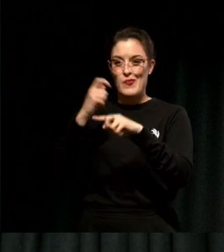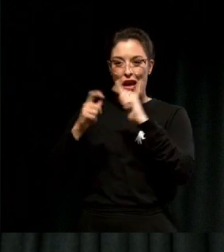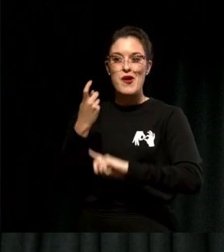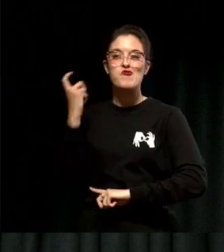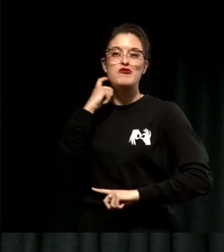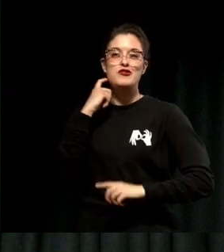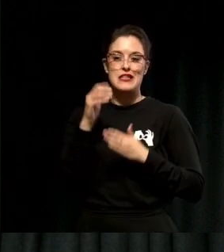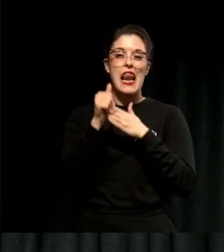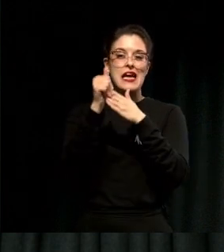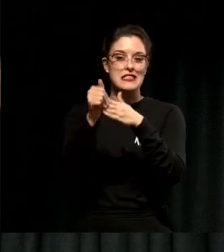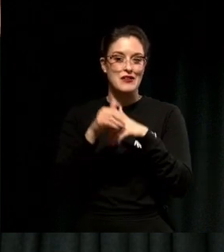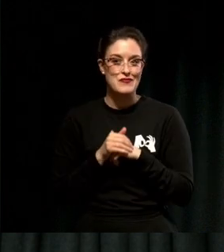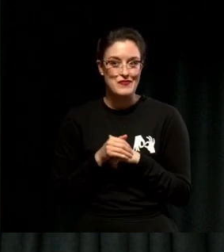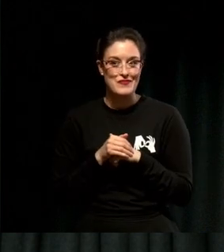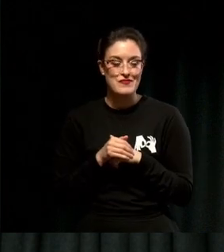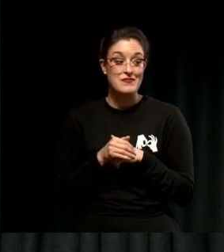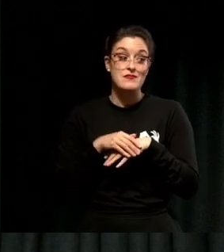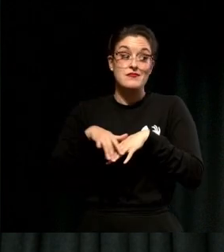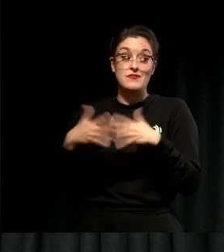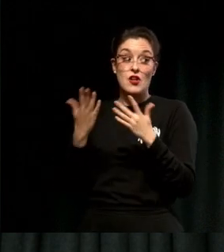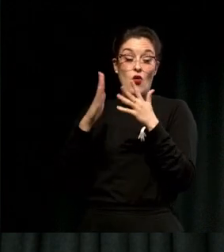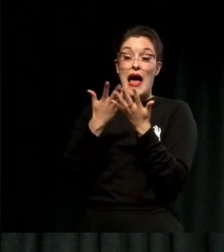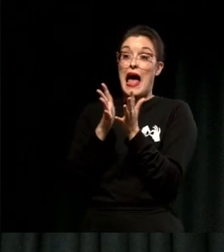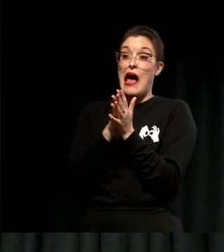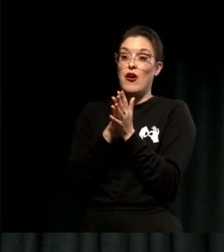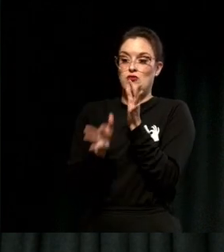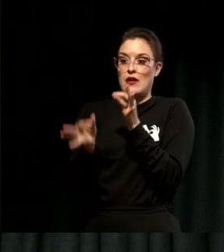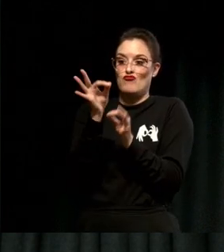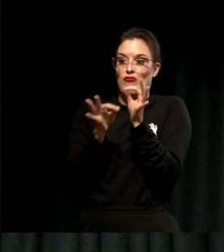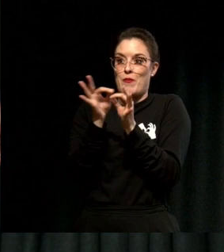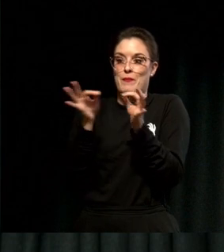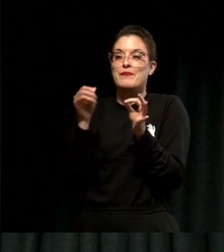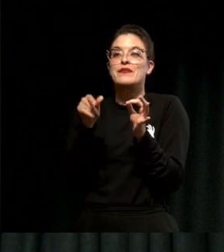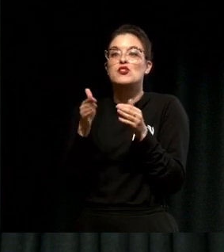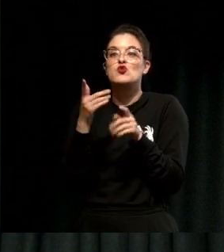So to wrap things up what is conscious leadership?